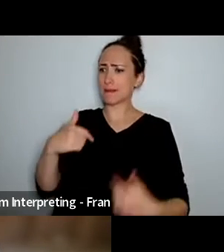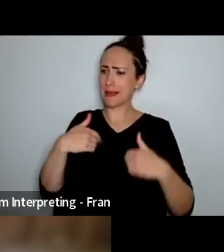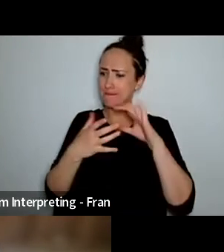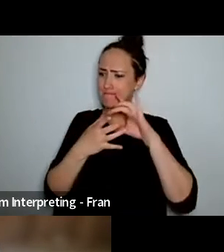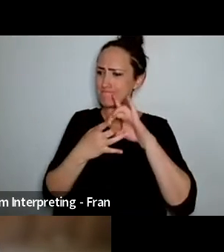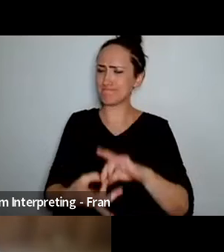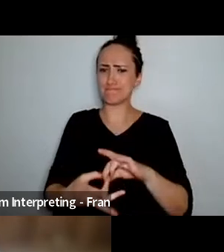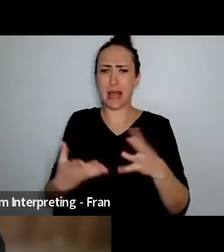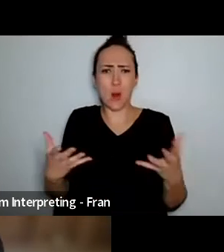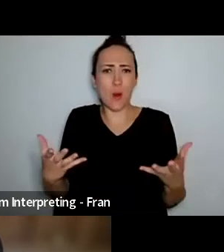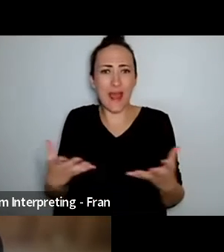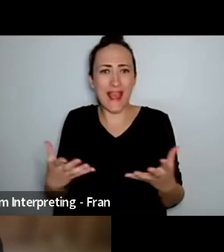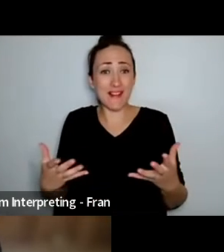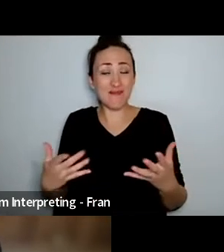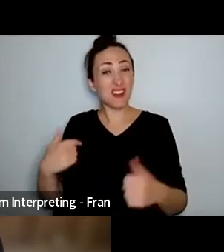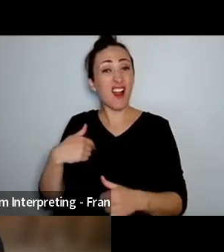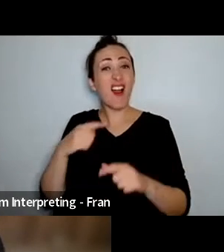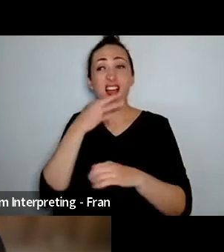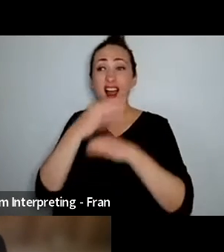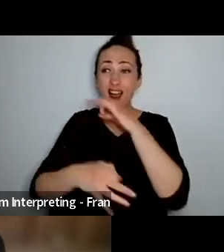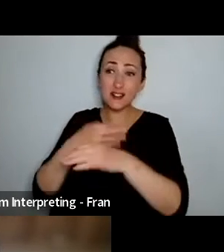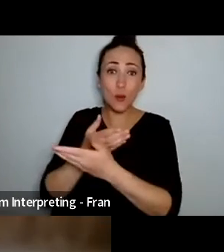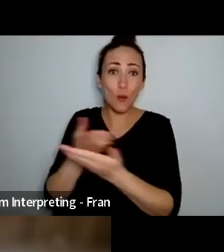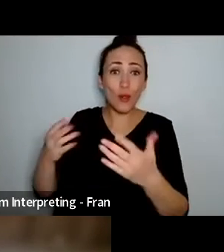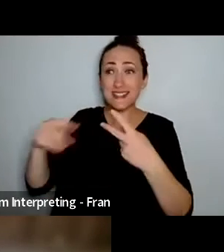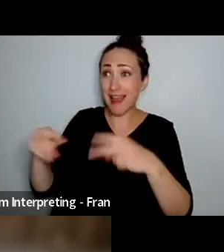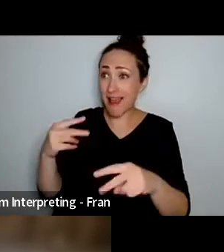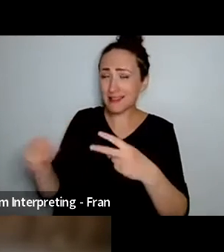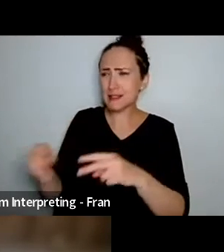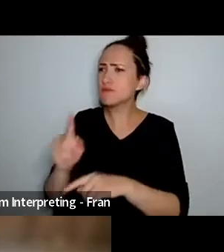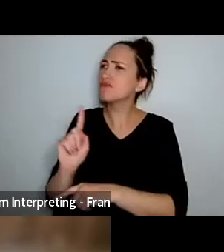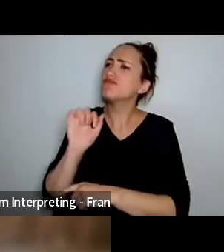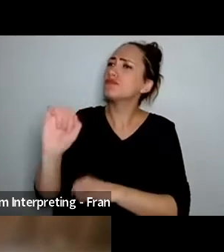I was working with you know what is home what does that mean to you that's it what is belonging where